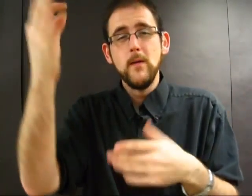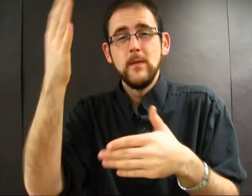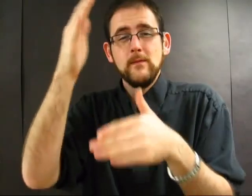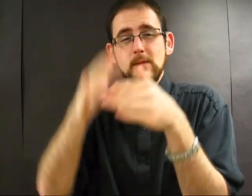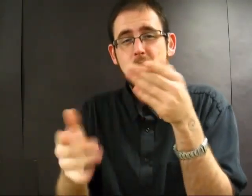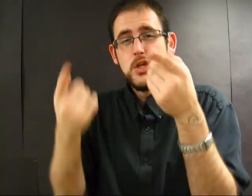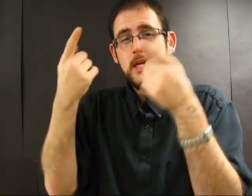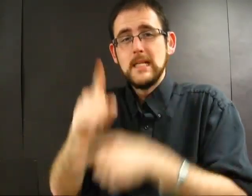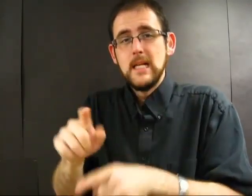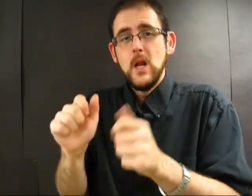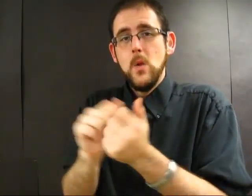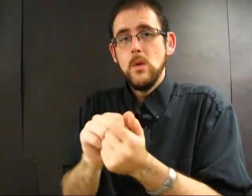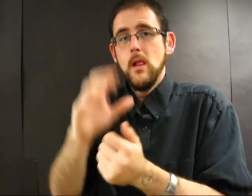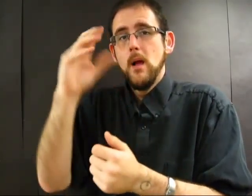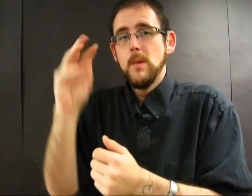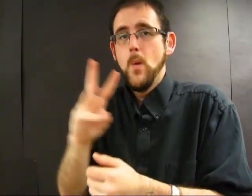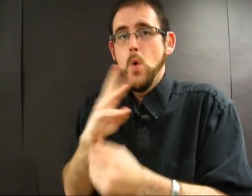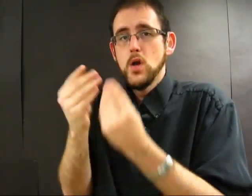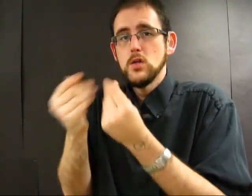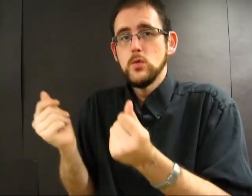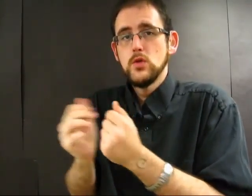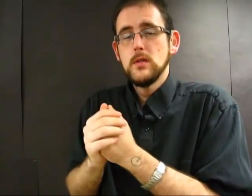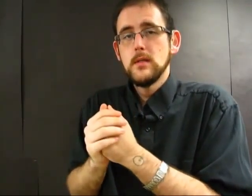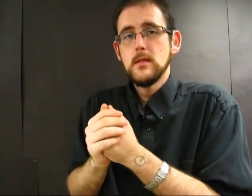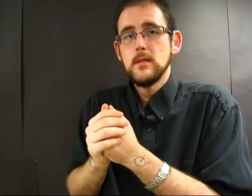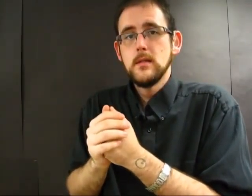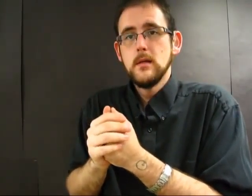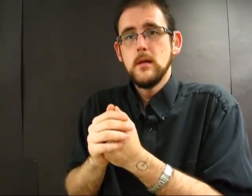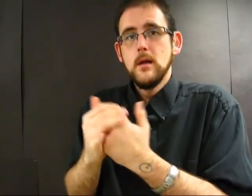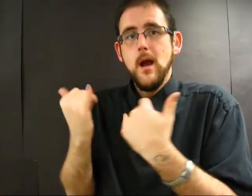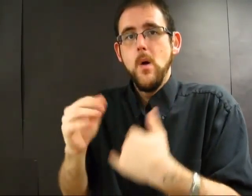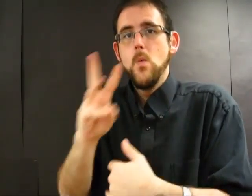close a deal with Water Solutions, and now the company is left hanging with the deal